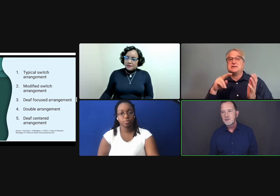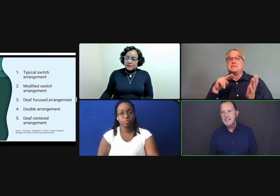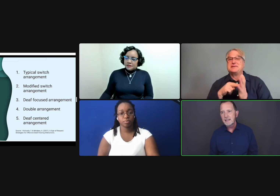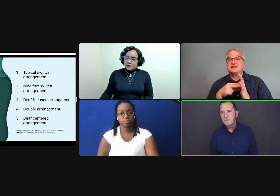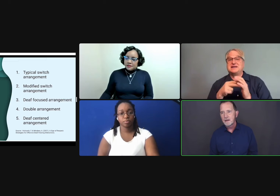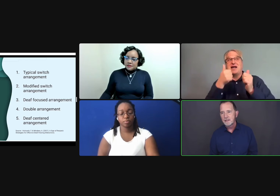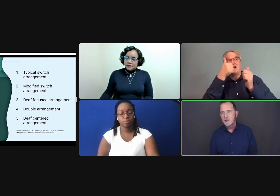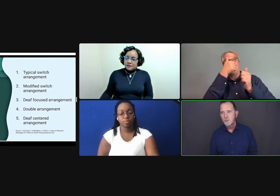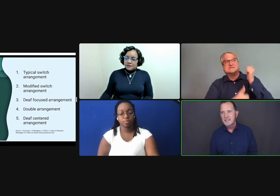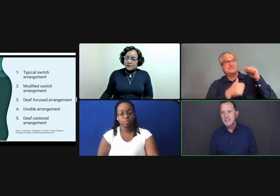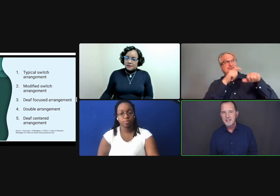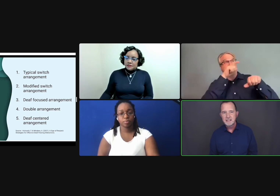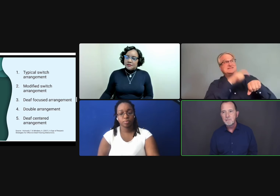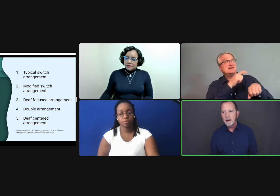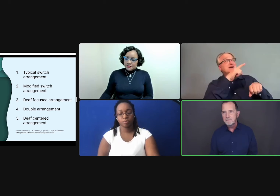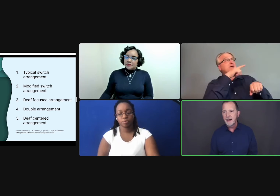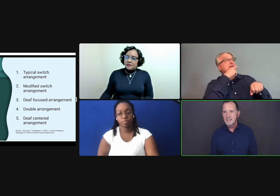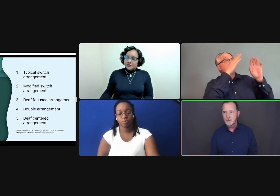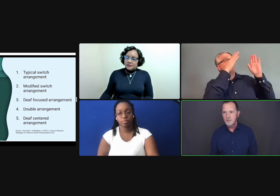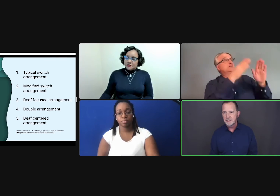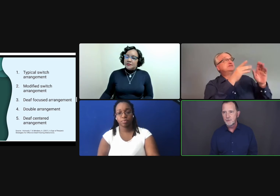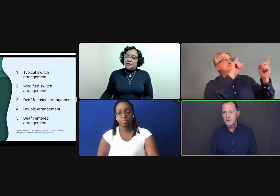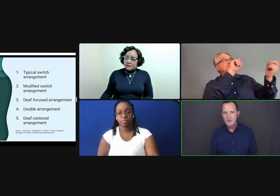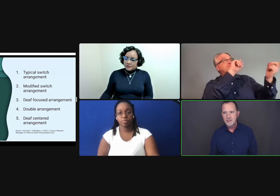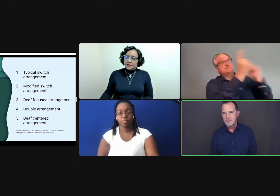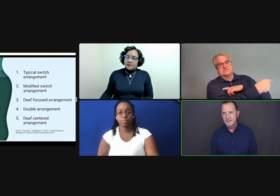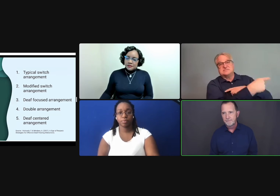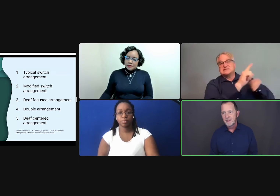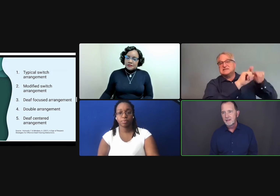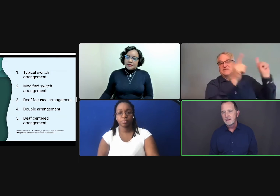So the second model here that we suggest is a modified switch or arrangement.